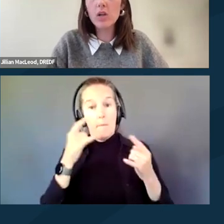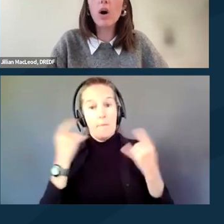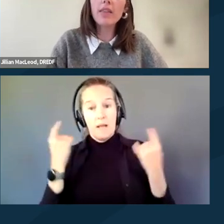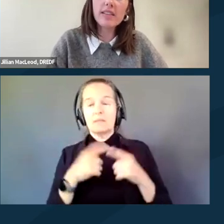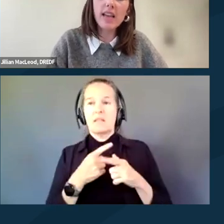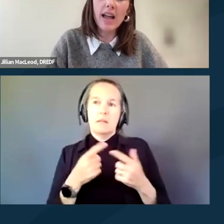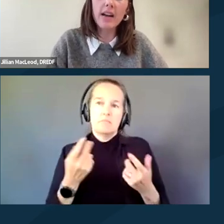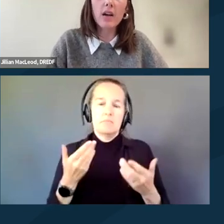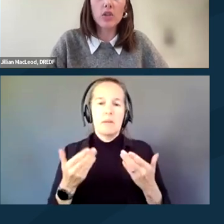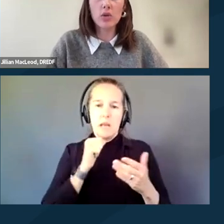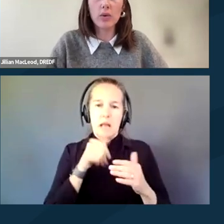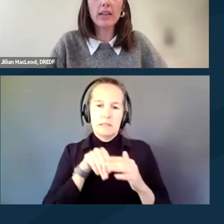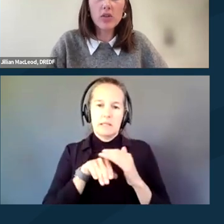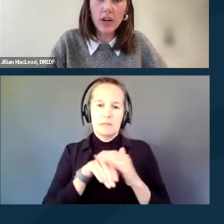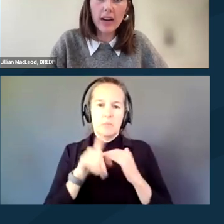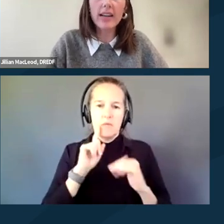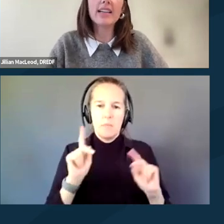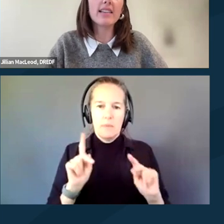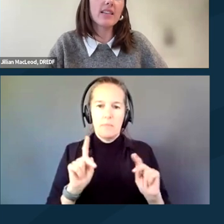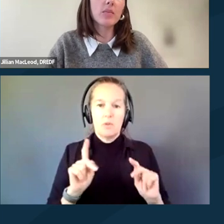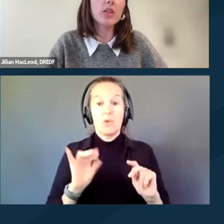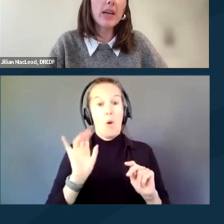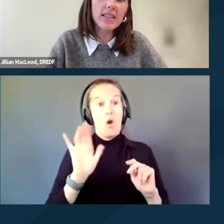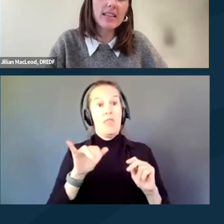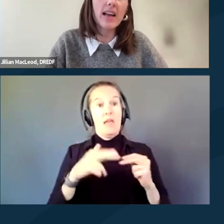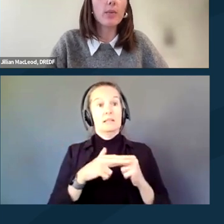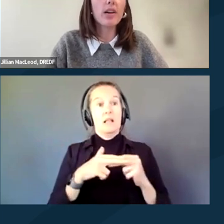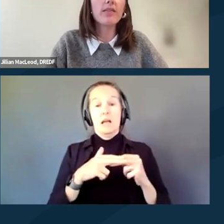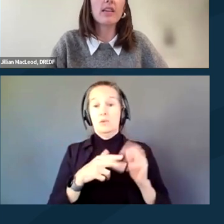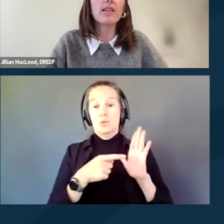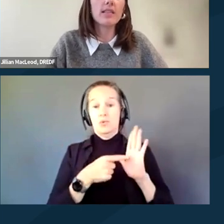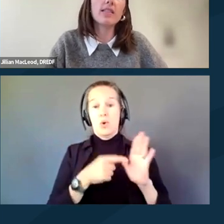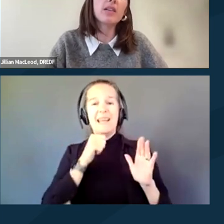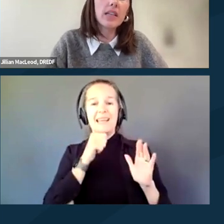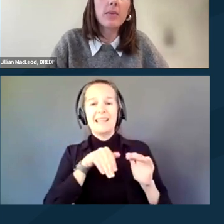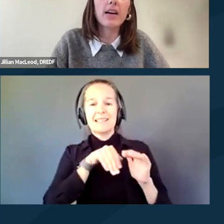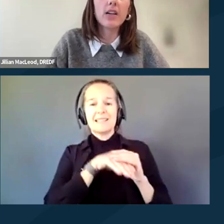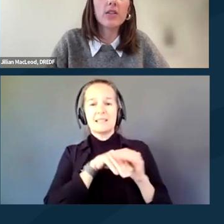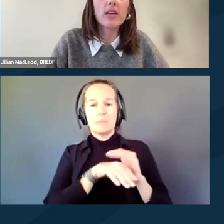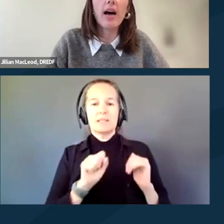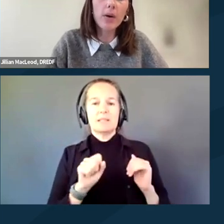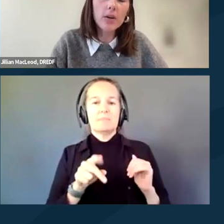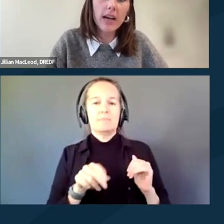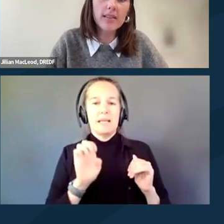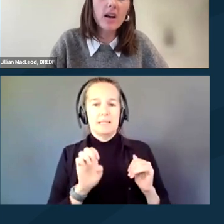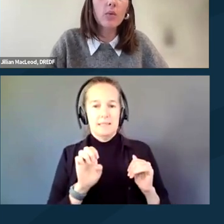So on this slide, to illustrate inaccessible spaces as one of the accessibility barriers at protests,